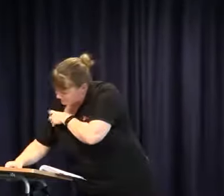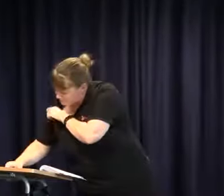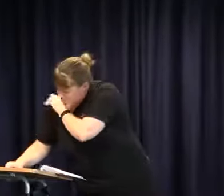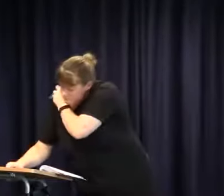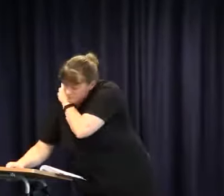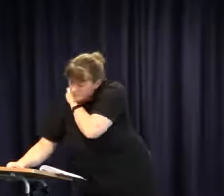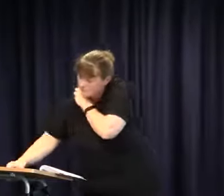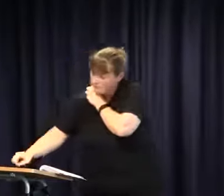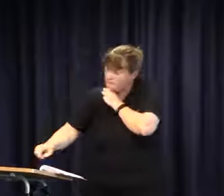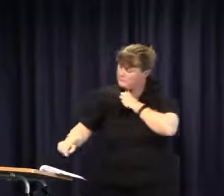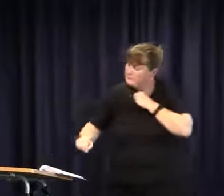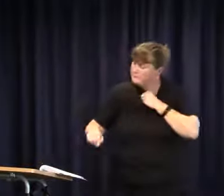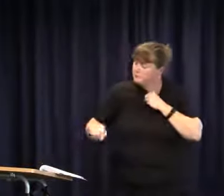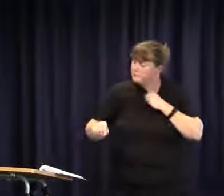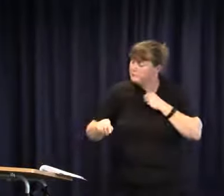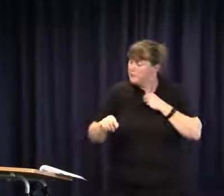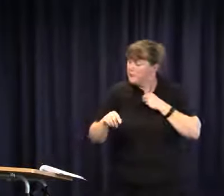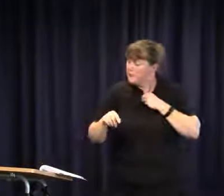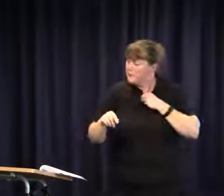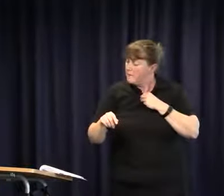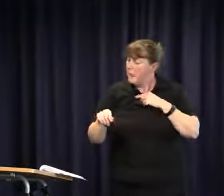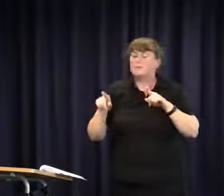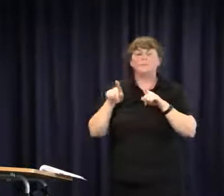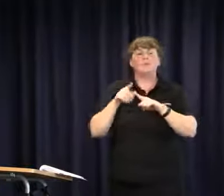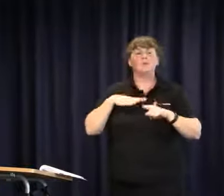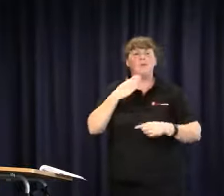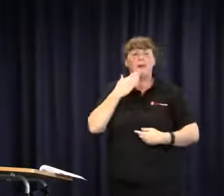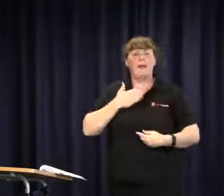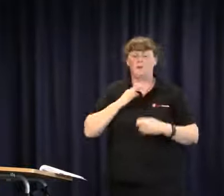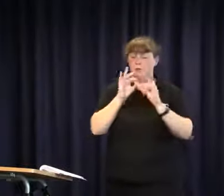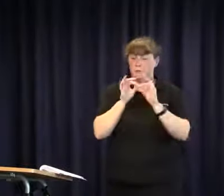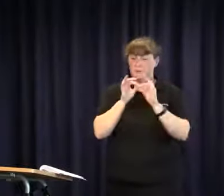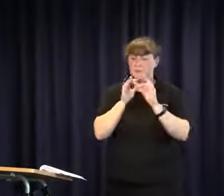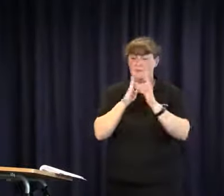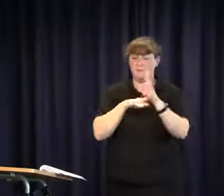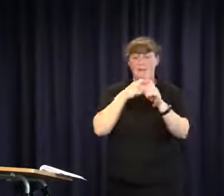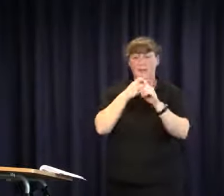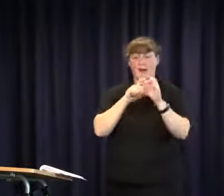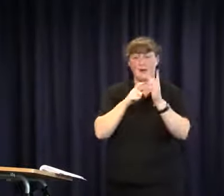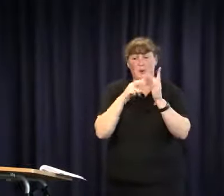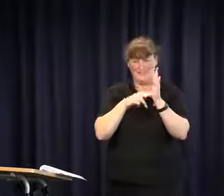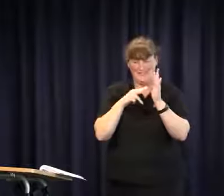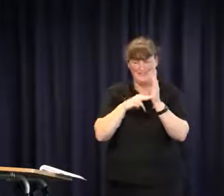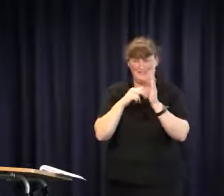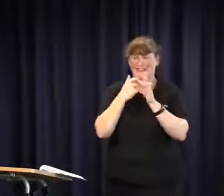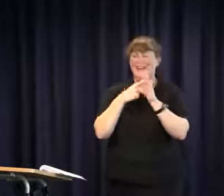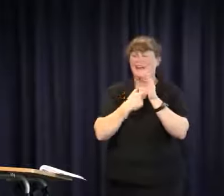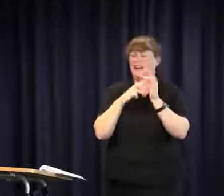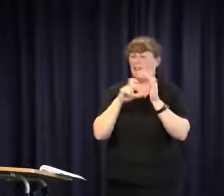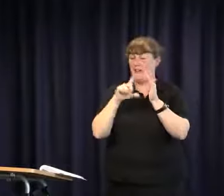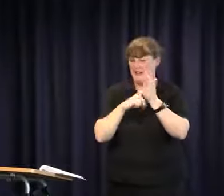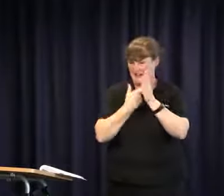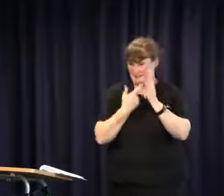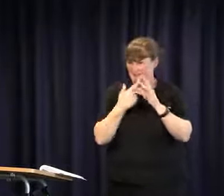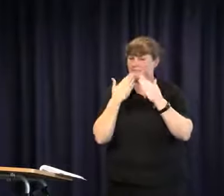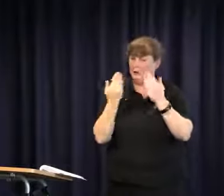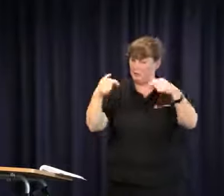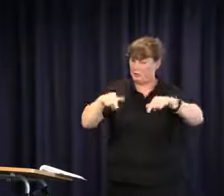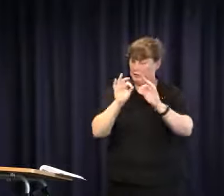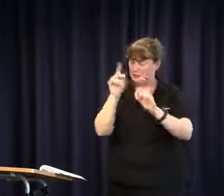I would also like to thank the interpreters here today, Mark Quinn and Karen Clare. Thank